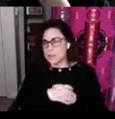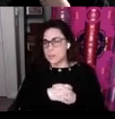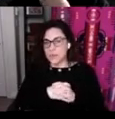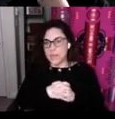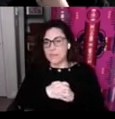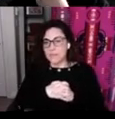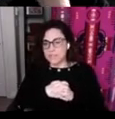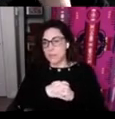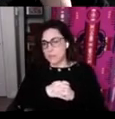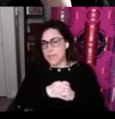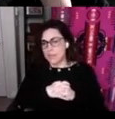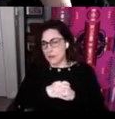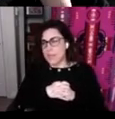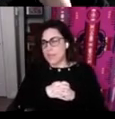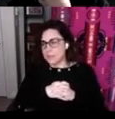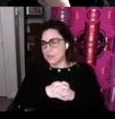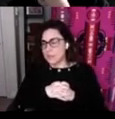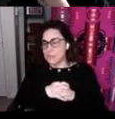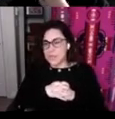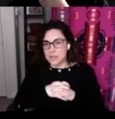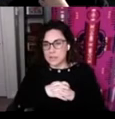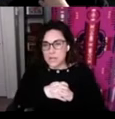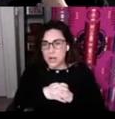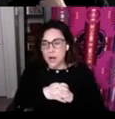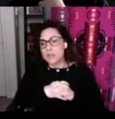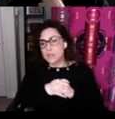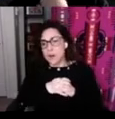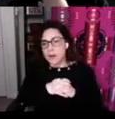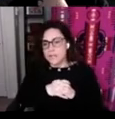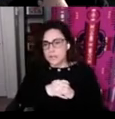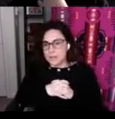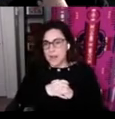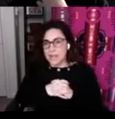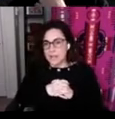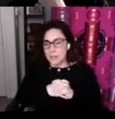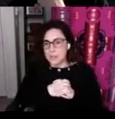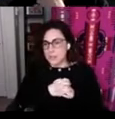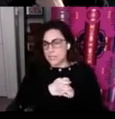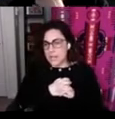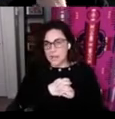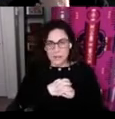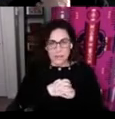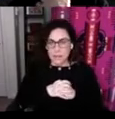whether the efforts that we're making are making a difference because all too often I hear people say